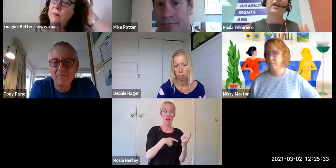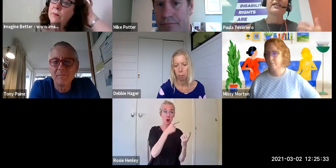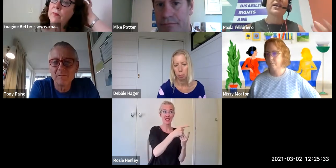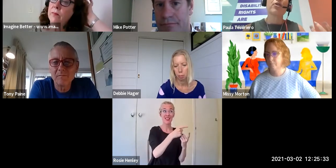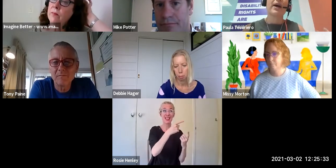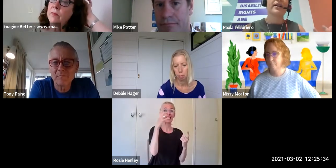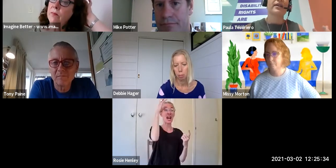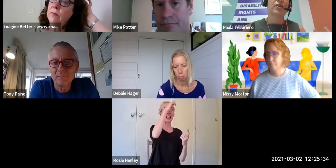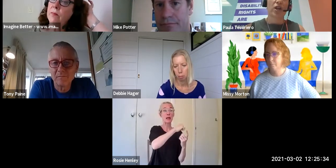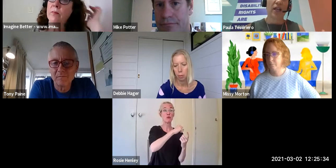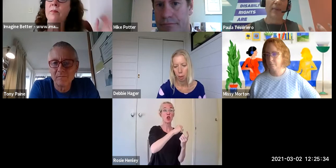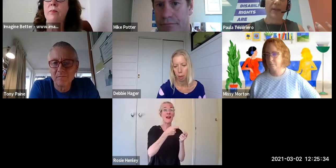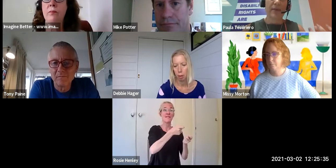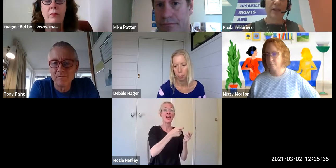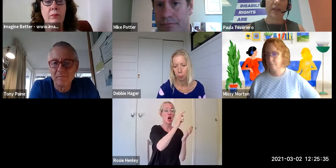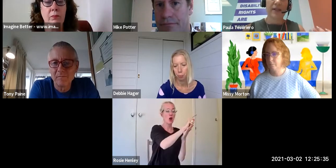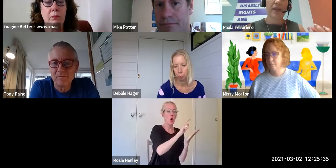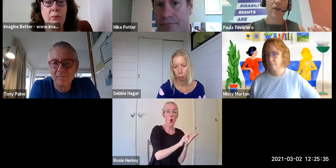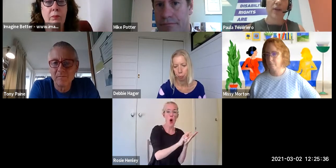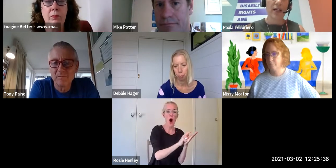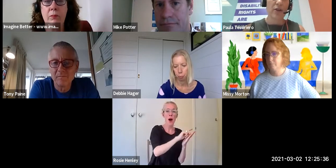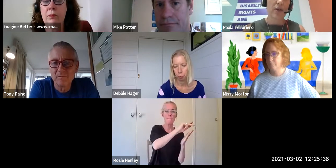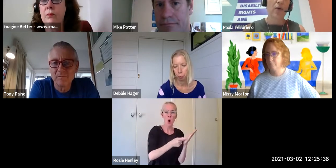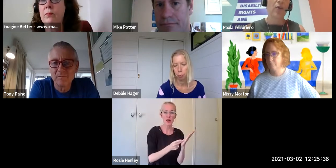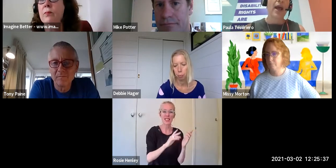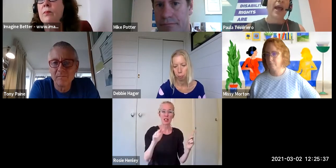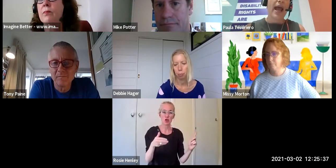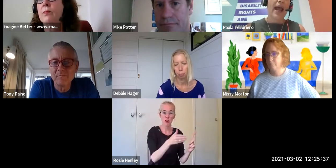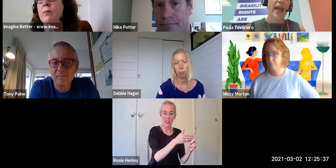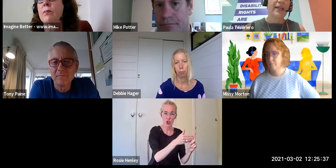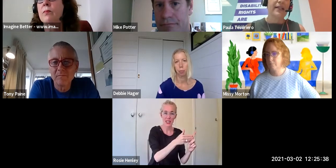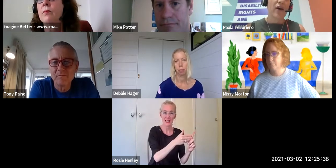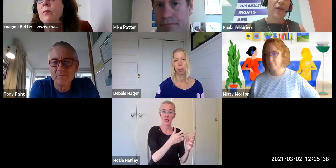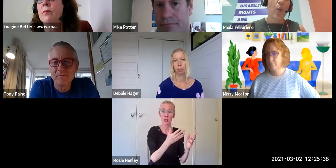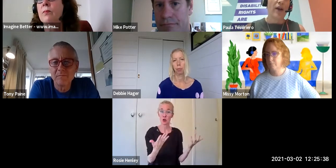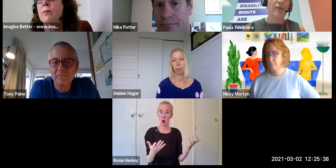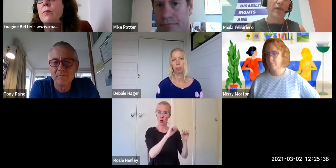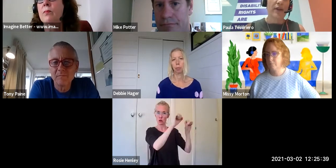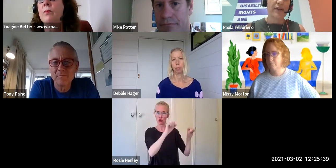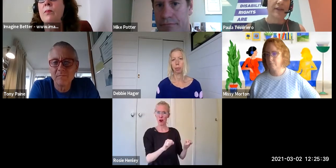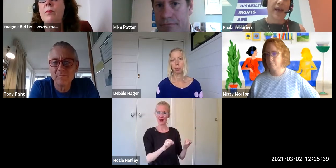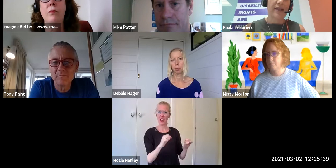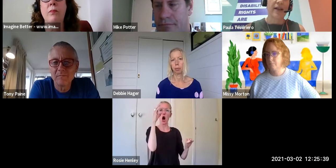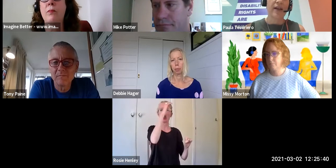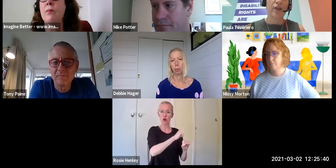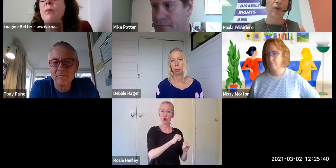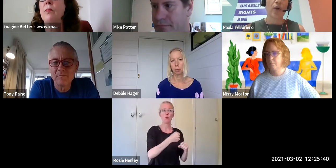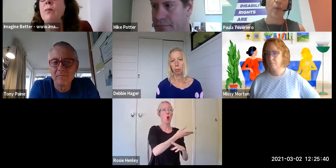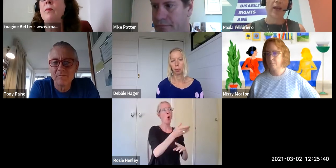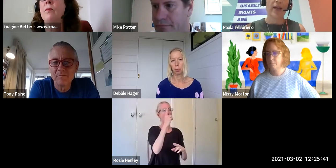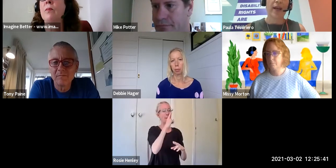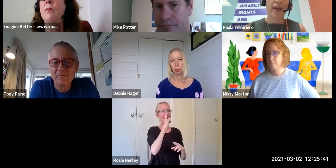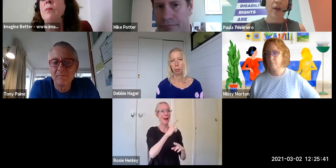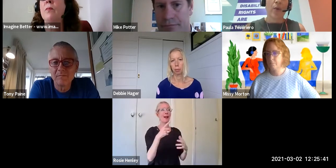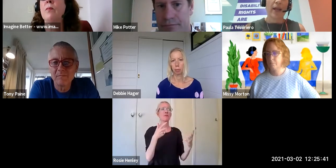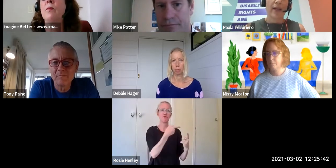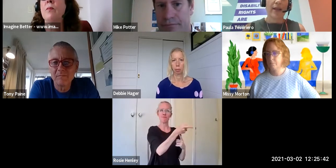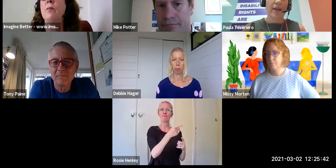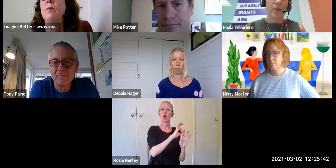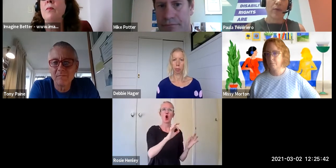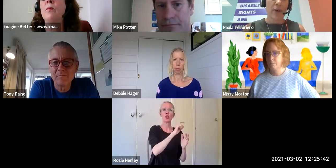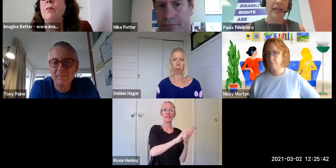idea about structural ableism is really critical and I think one of the things that we really